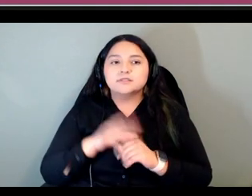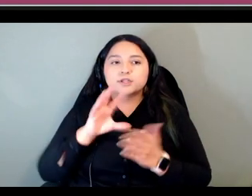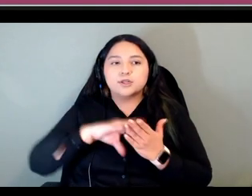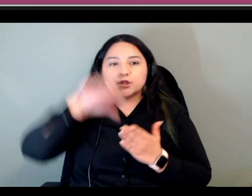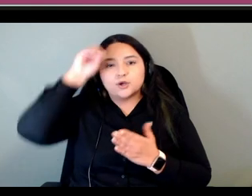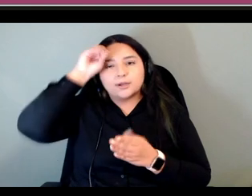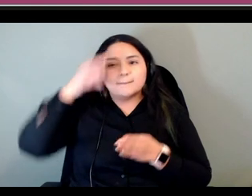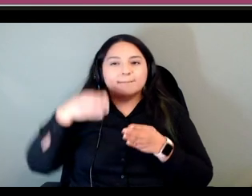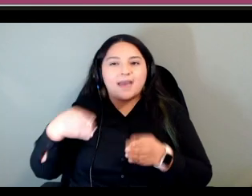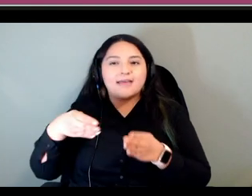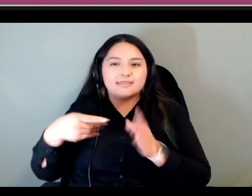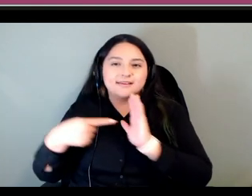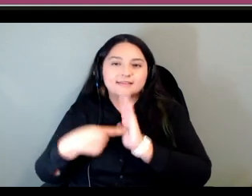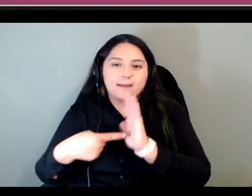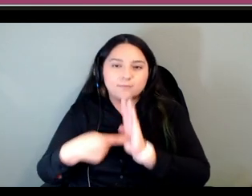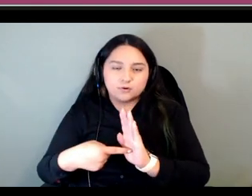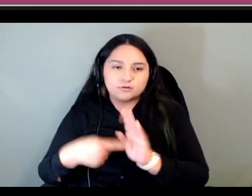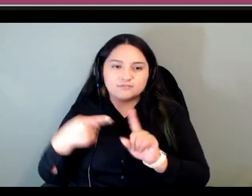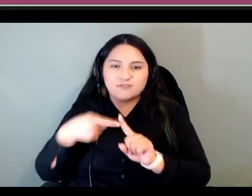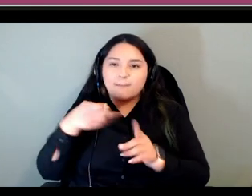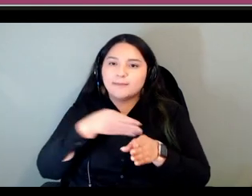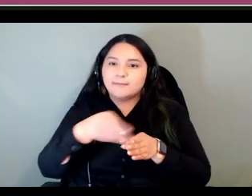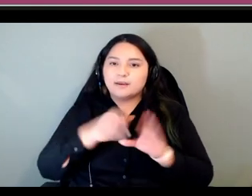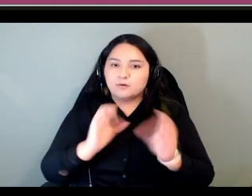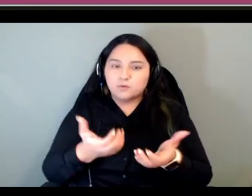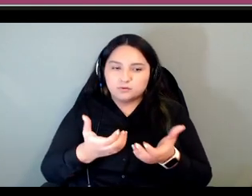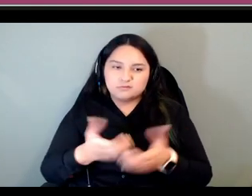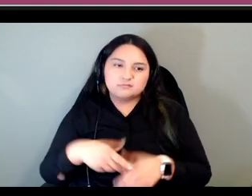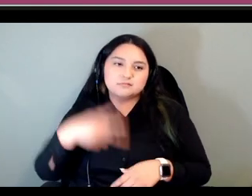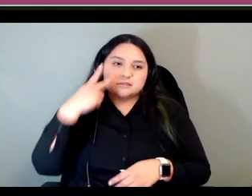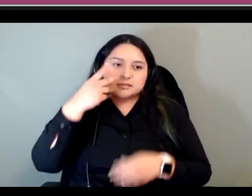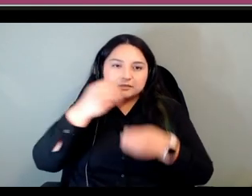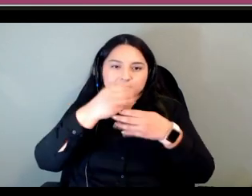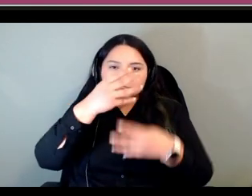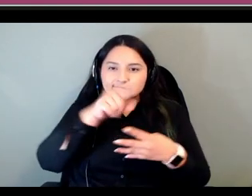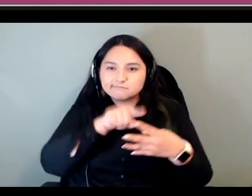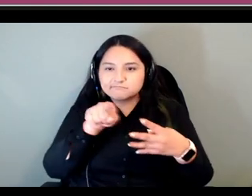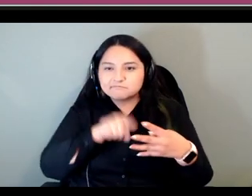main course and you can see that there's just a little bit of information about what's included